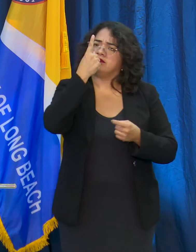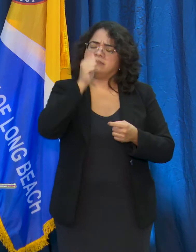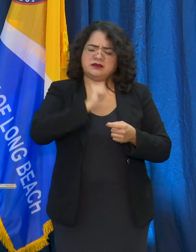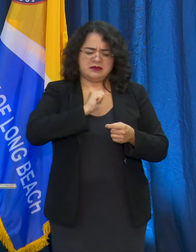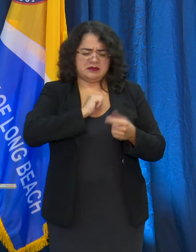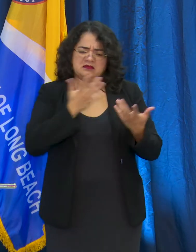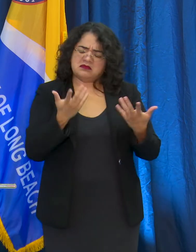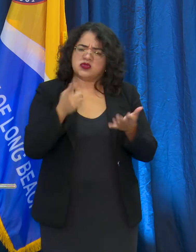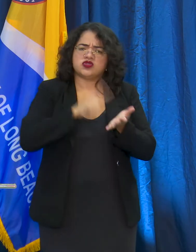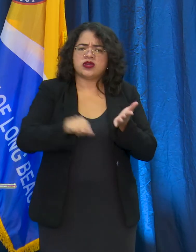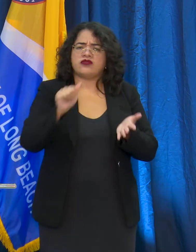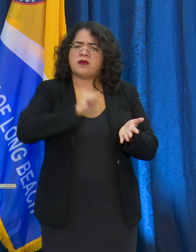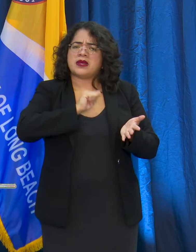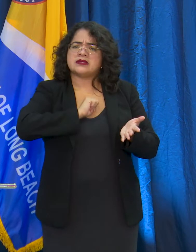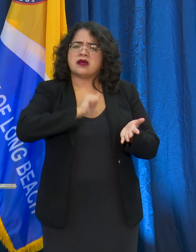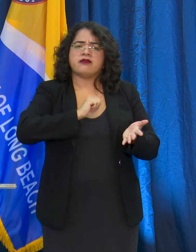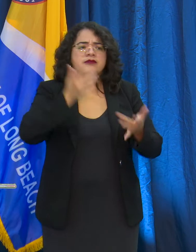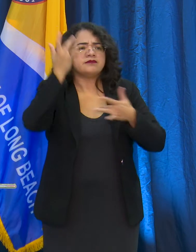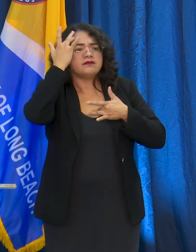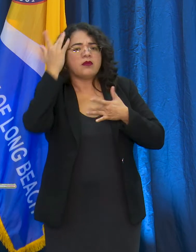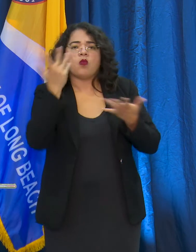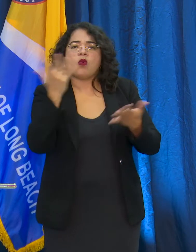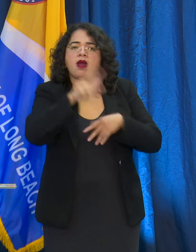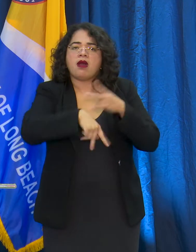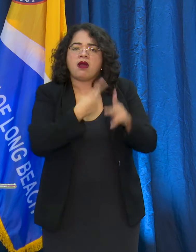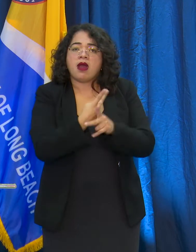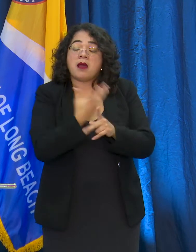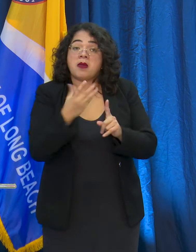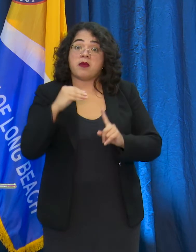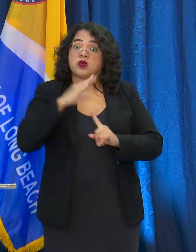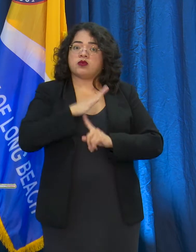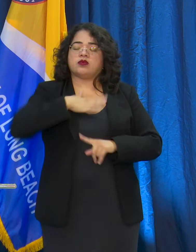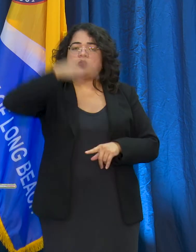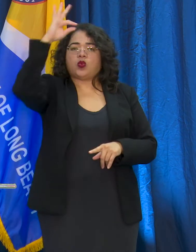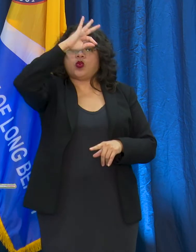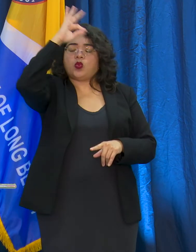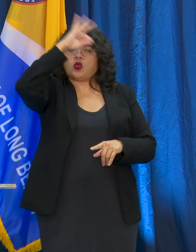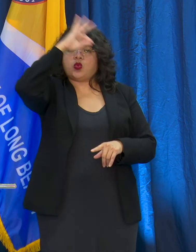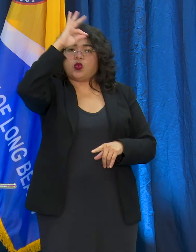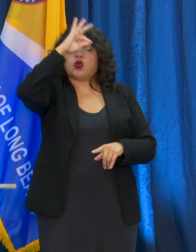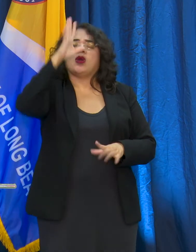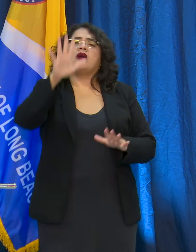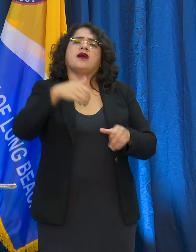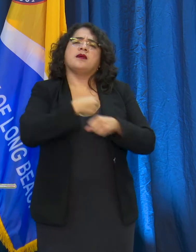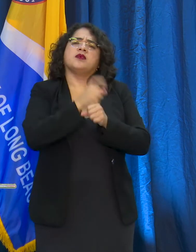whether you've been infected, and if so to really make sure that you're following all the guidelines within quarantine and